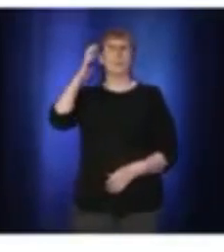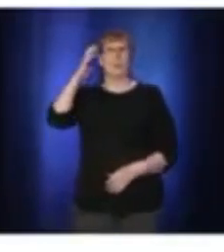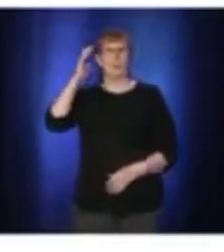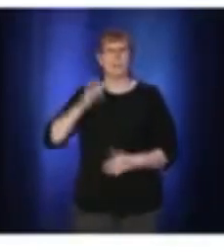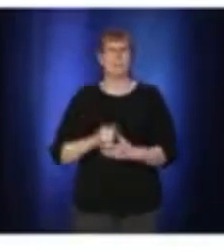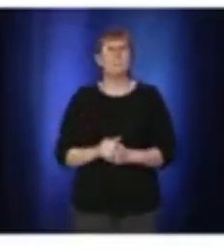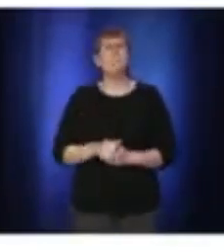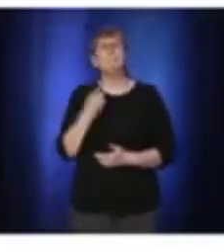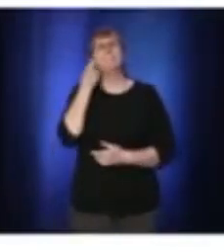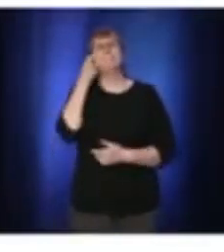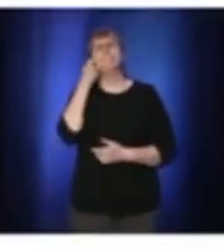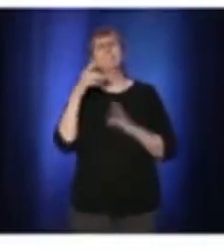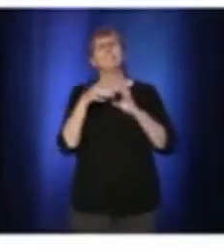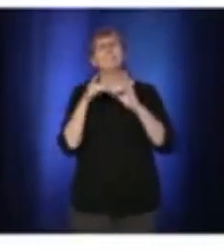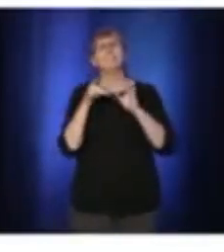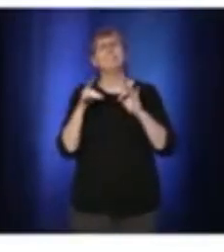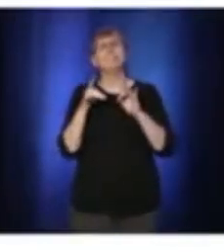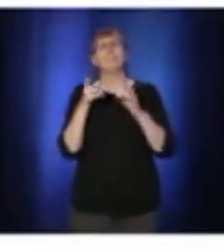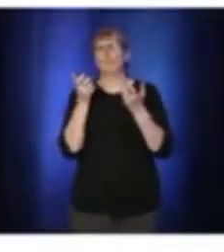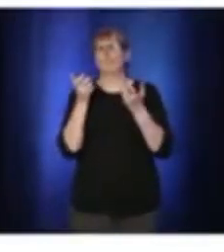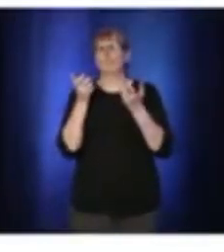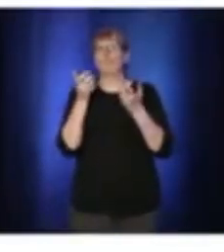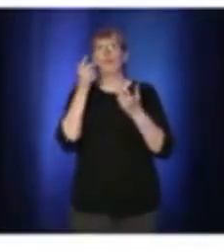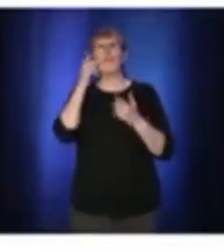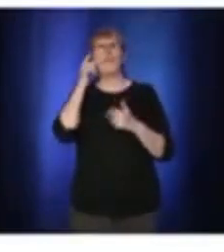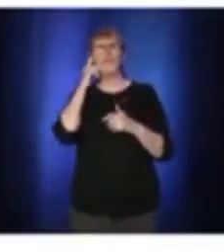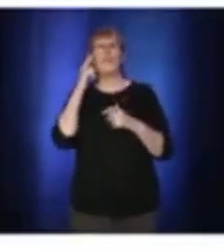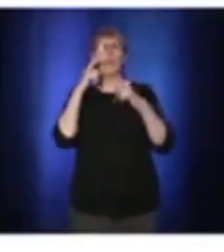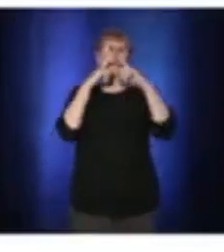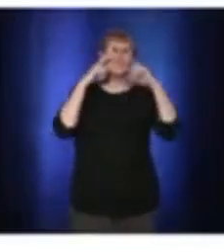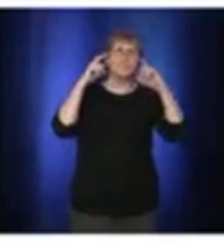don't want police, hundreds of police officers inside the stations or bus